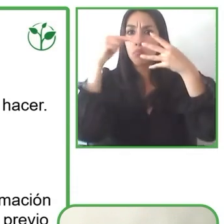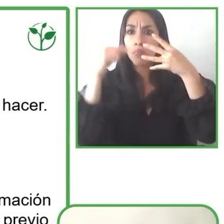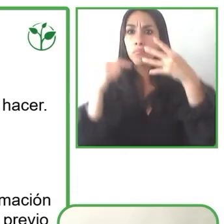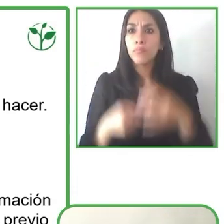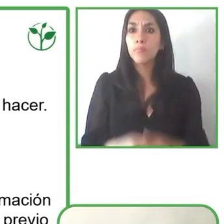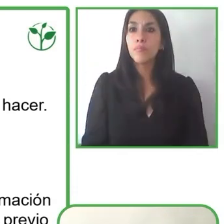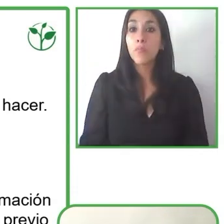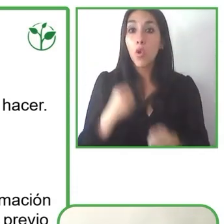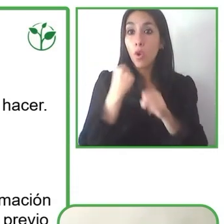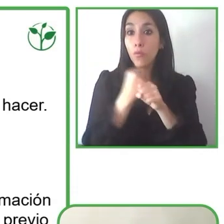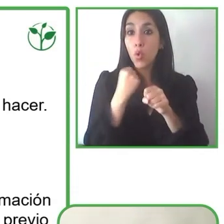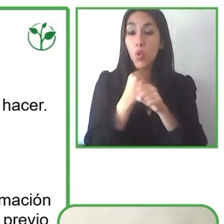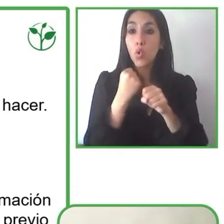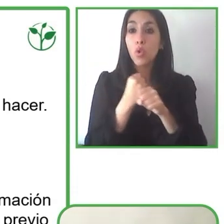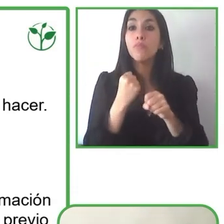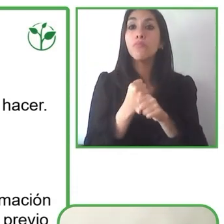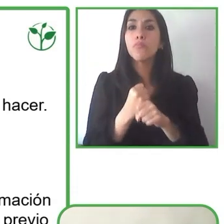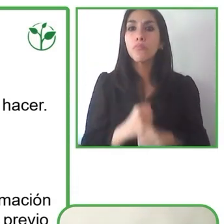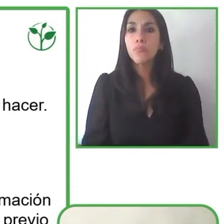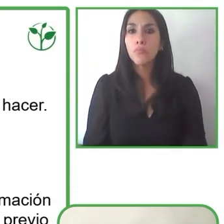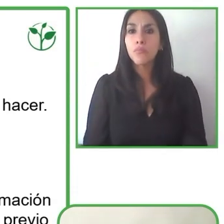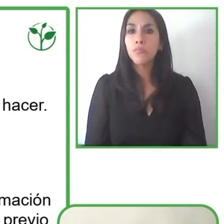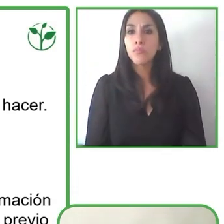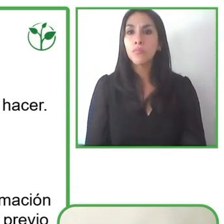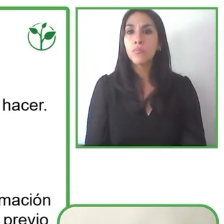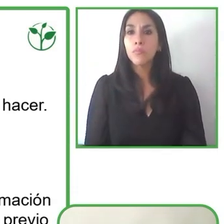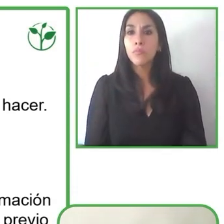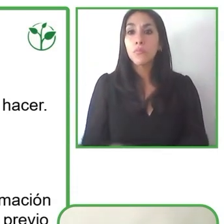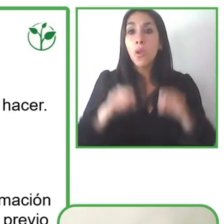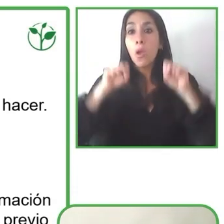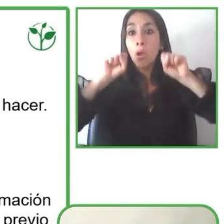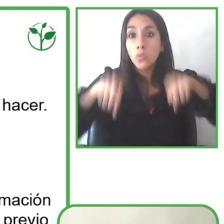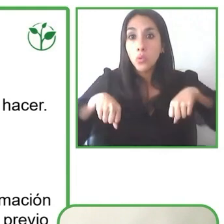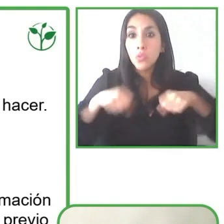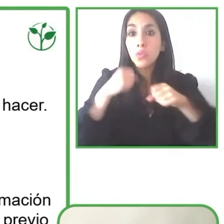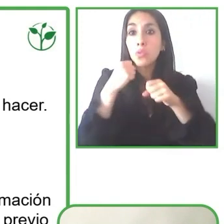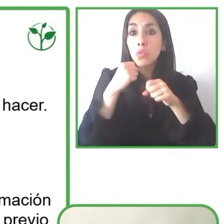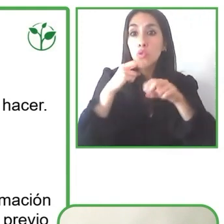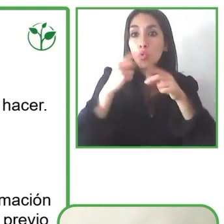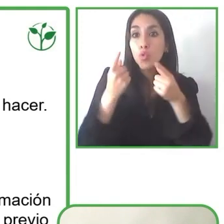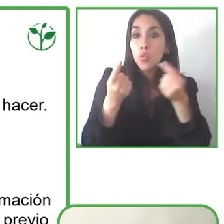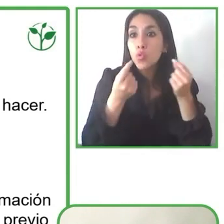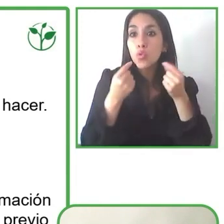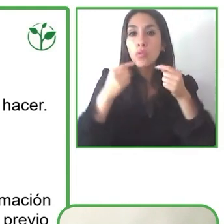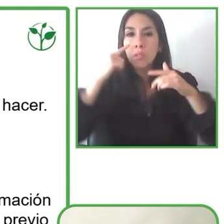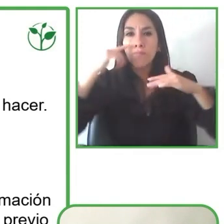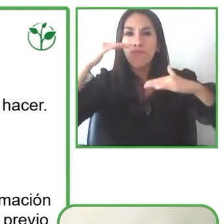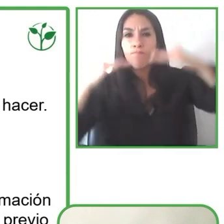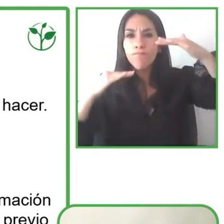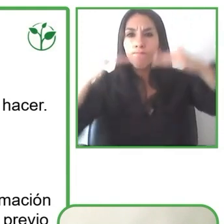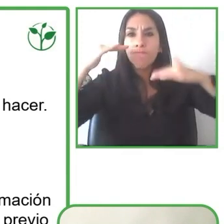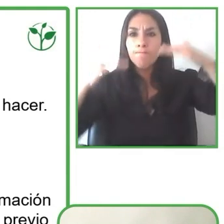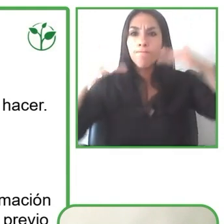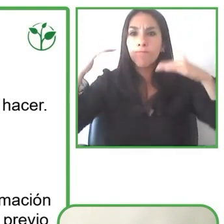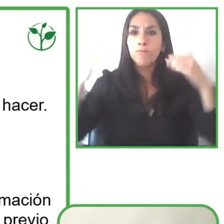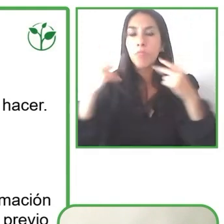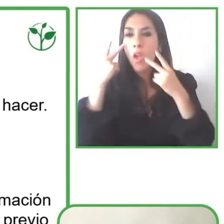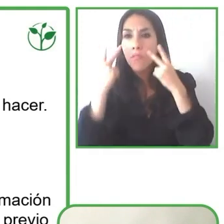Well, one of our philosophies is to do whatever is possible. We've seen